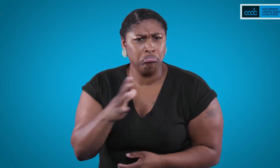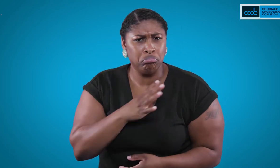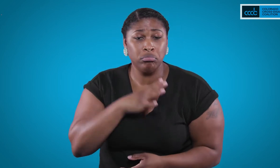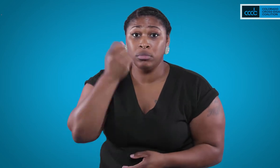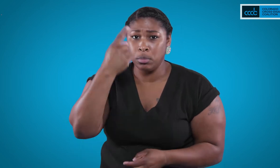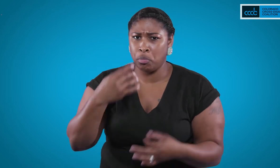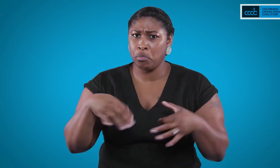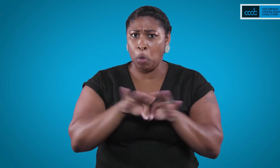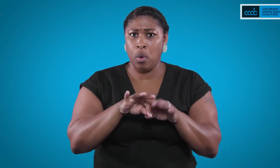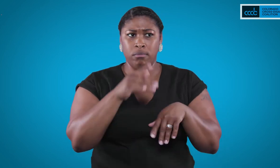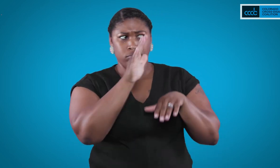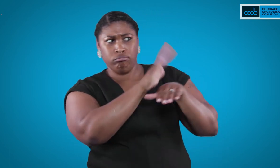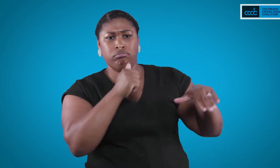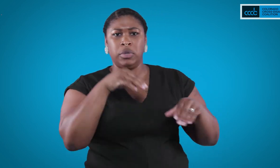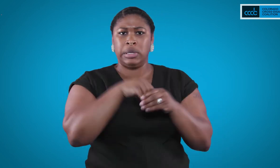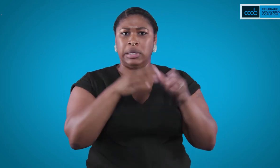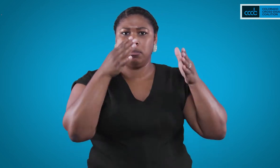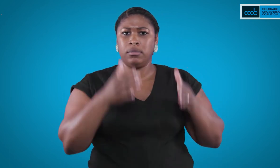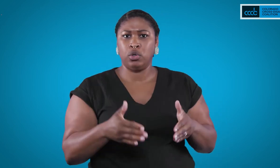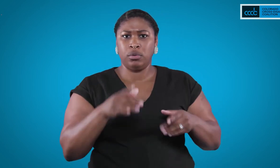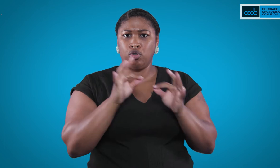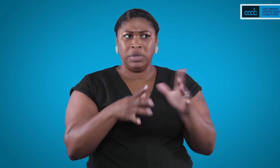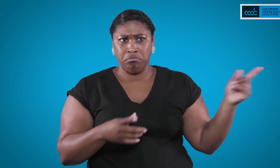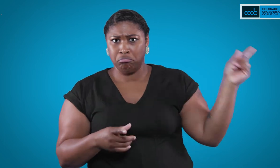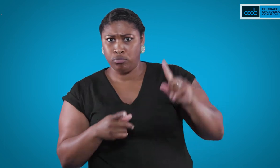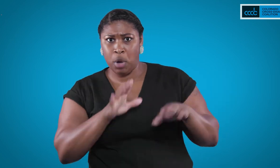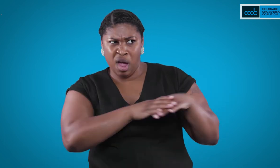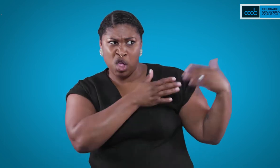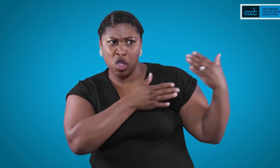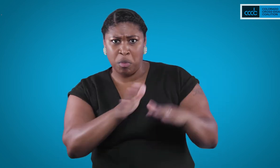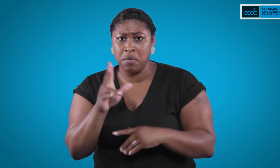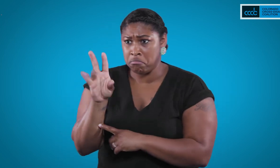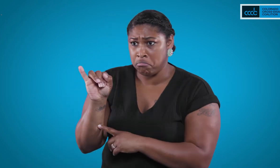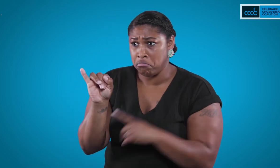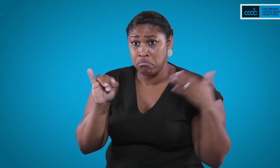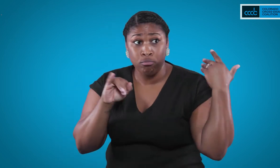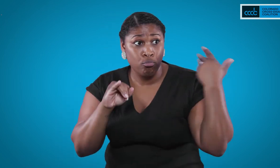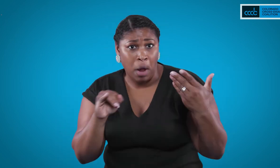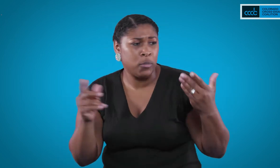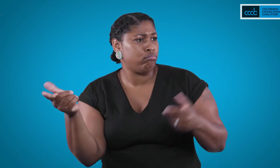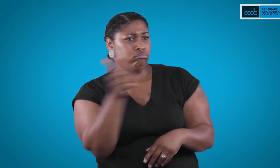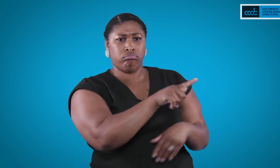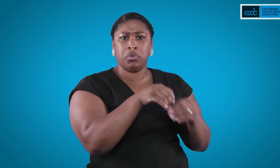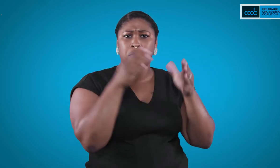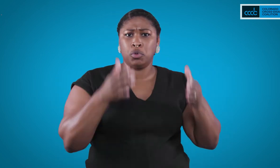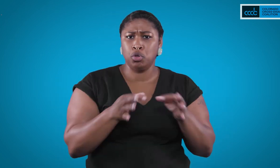Use of VRI is okay as long as a live interpreter is on their way